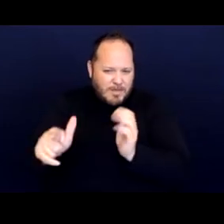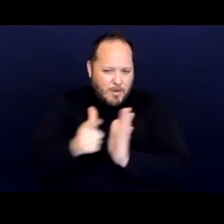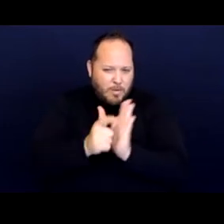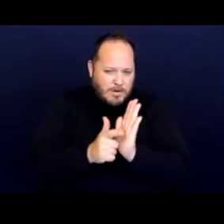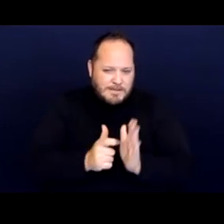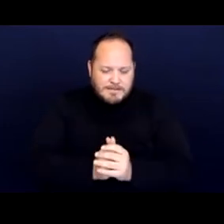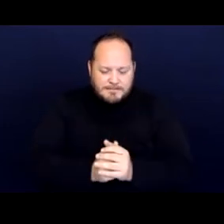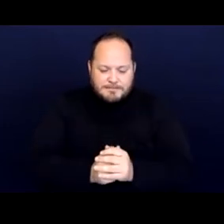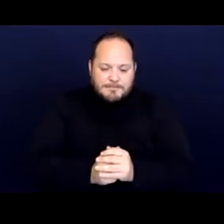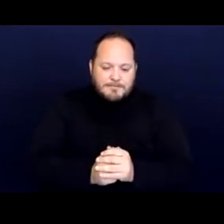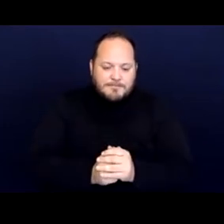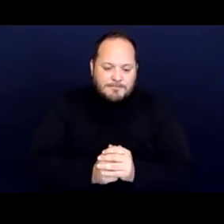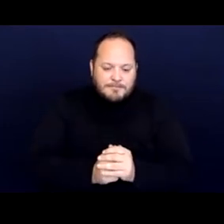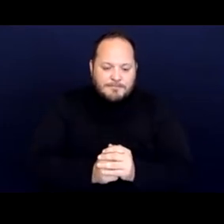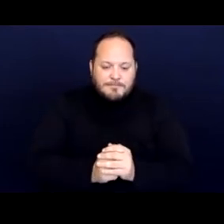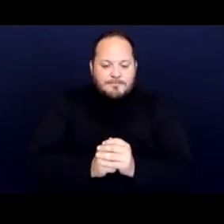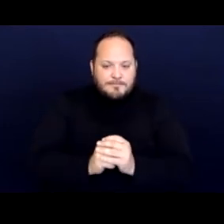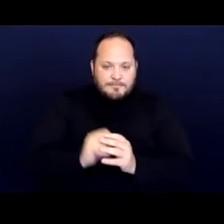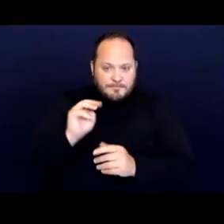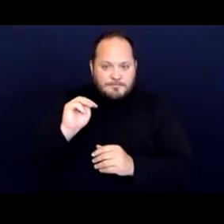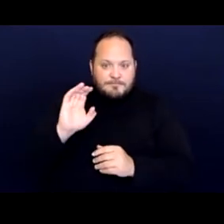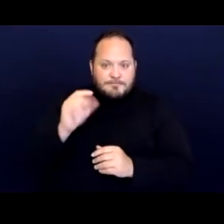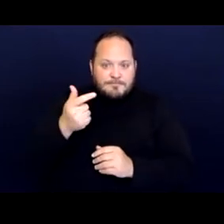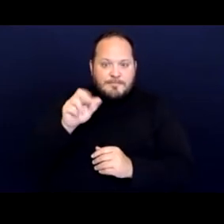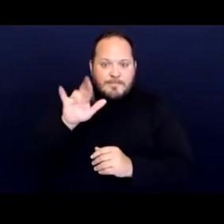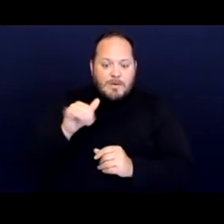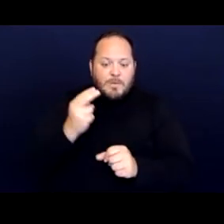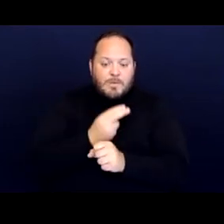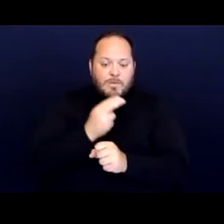And so McGarry used the Fair Housing Amendments Act